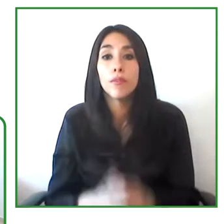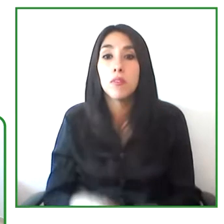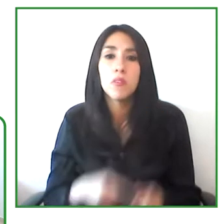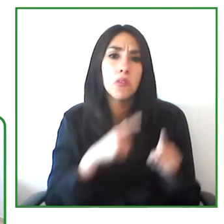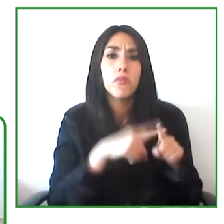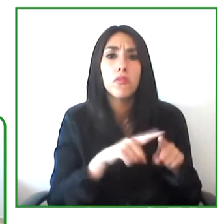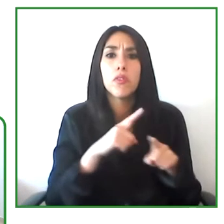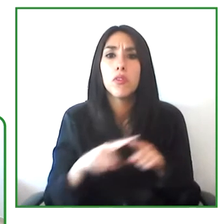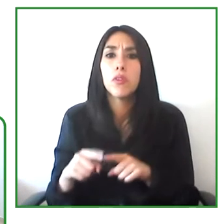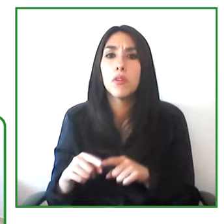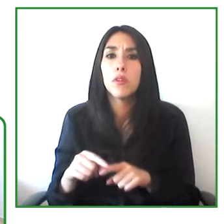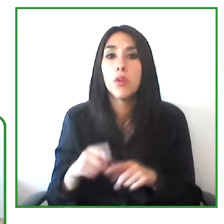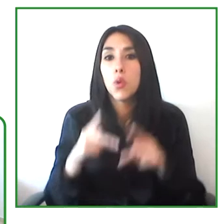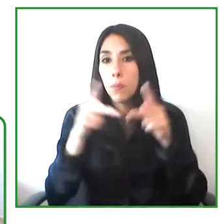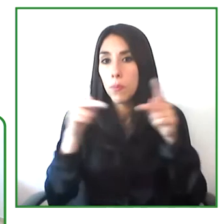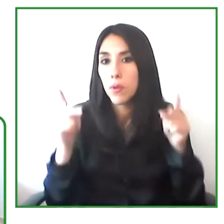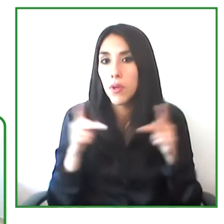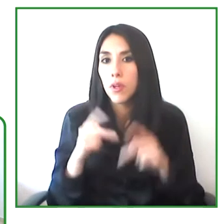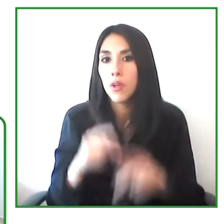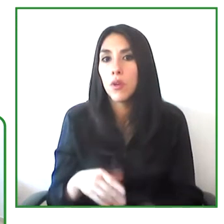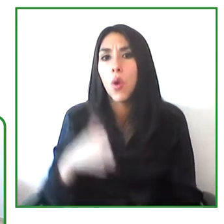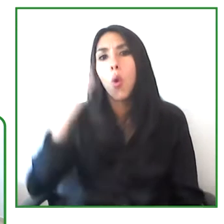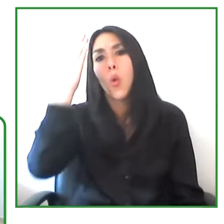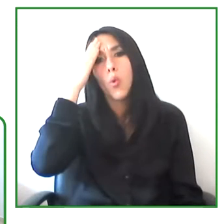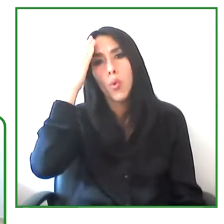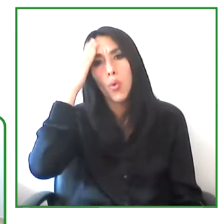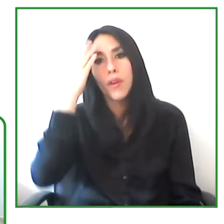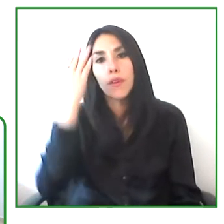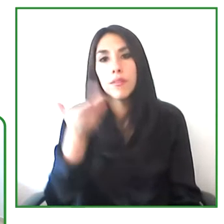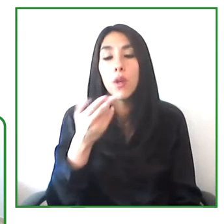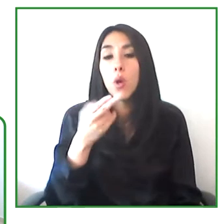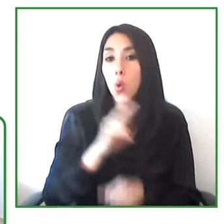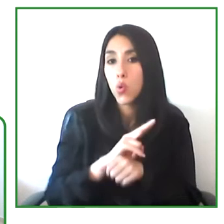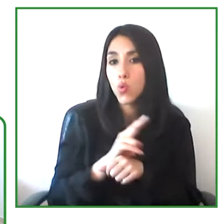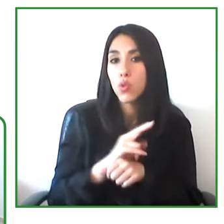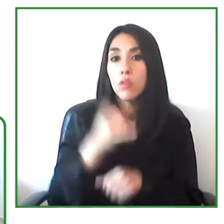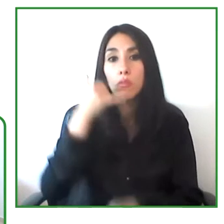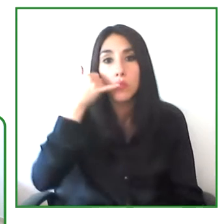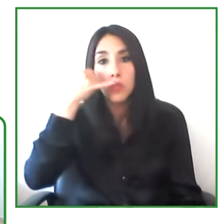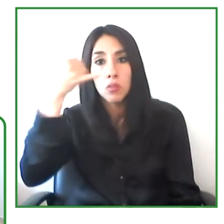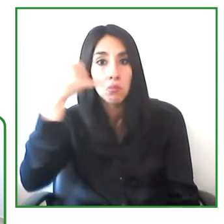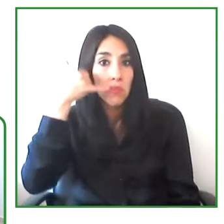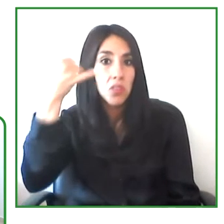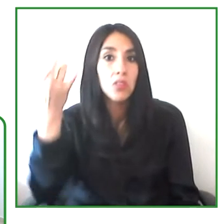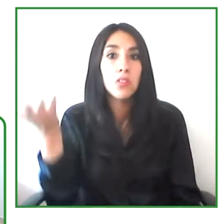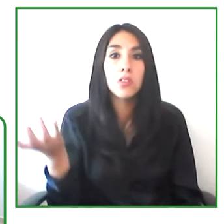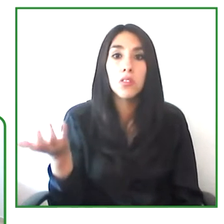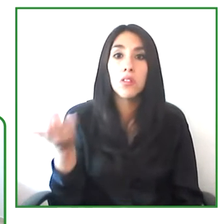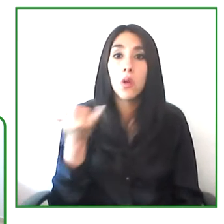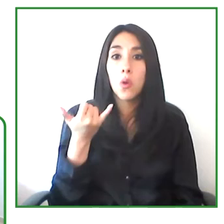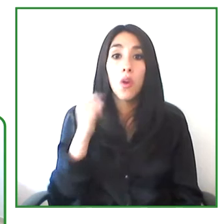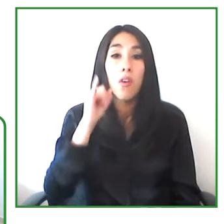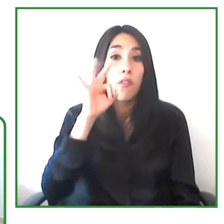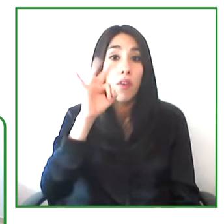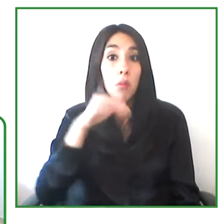of the ministry and now everyone is aware of your service. And so my last question